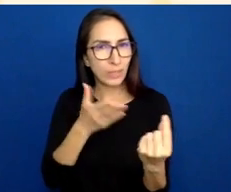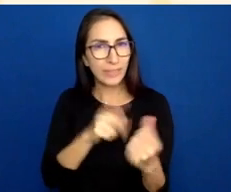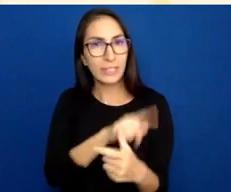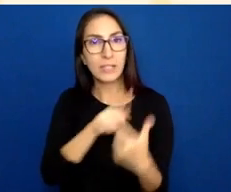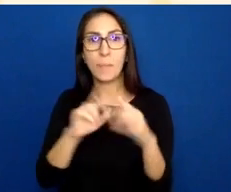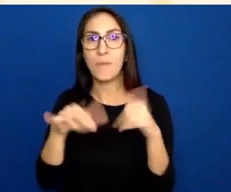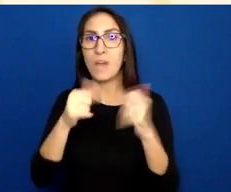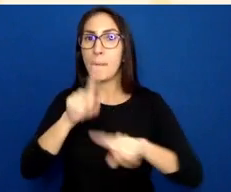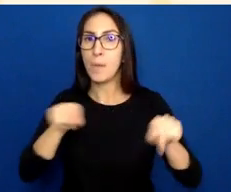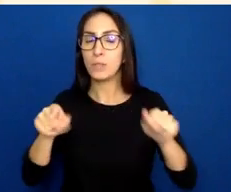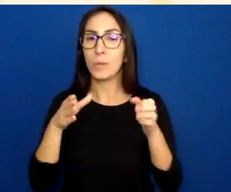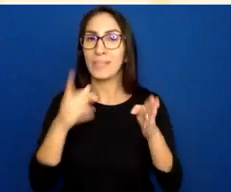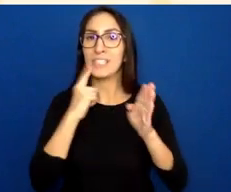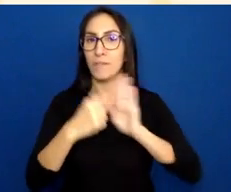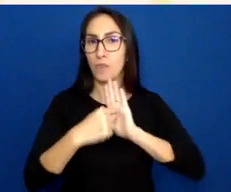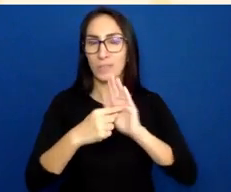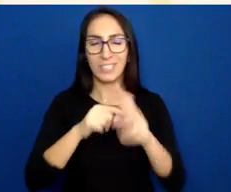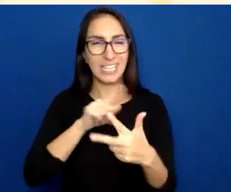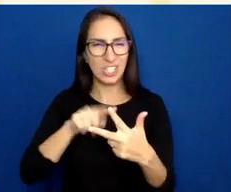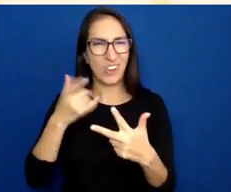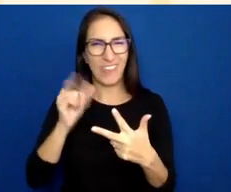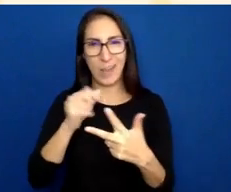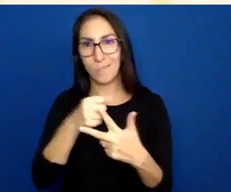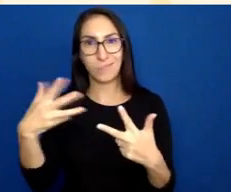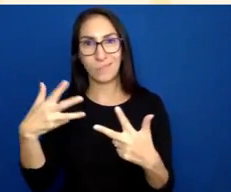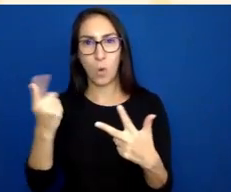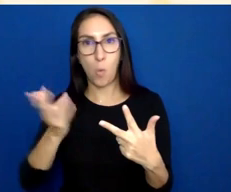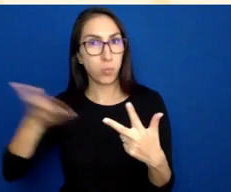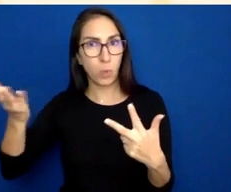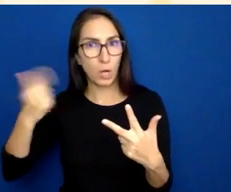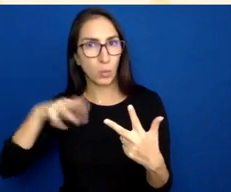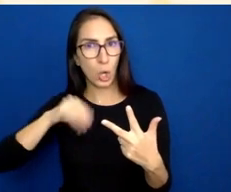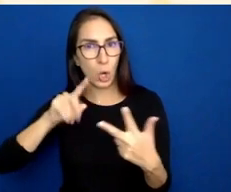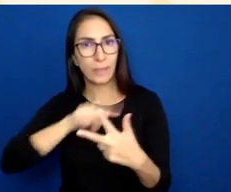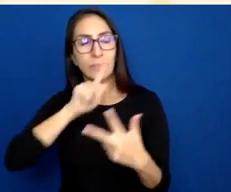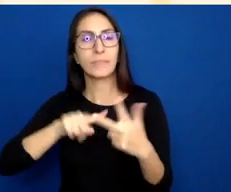So what are we learning? And provide multiple means of action and expression.